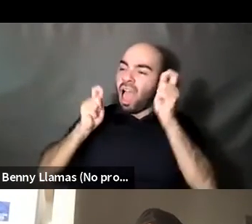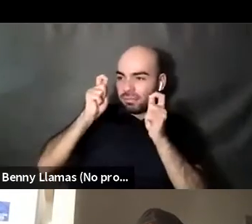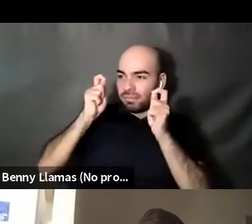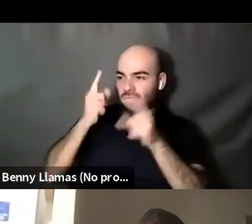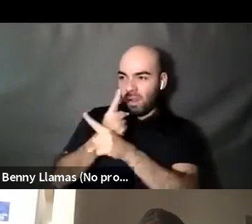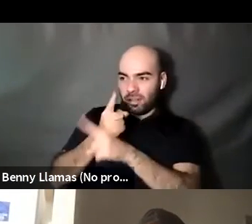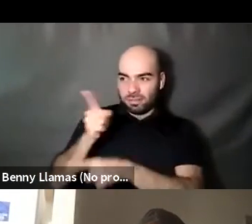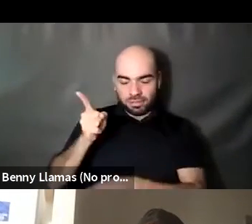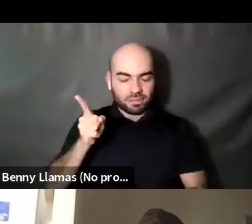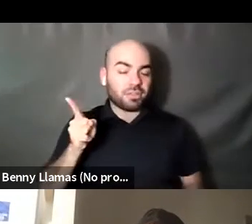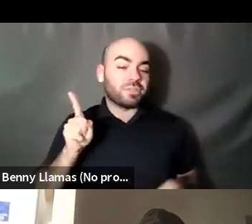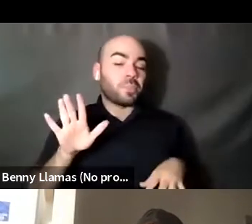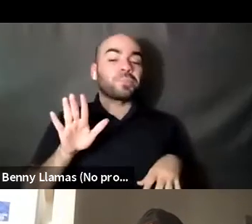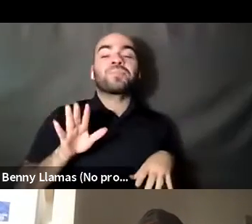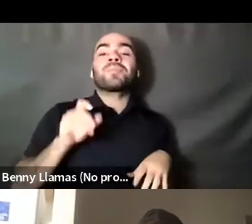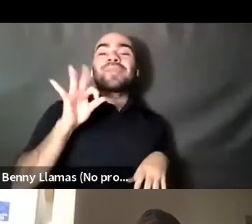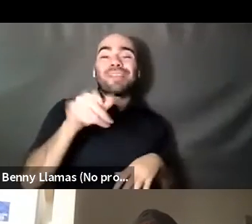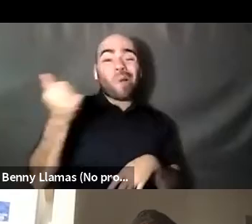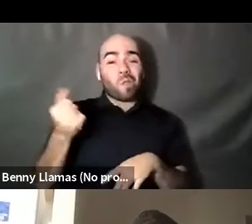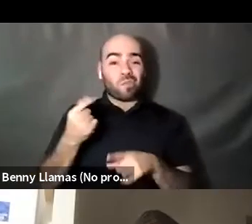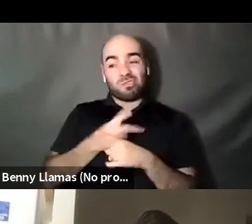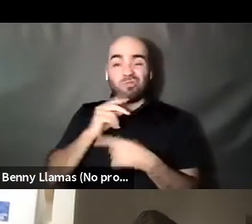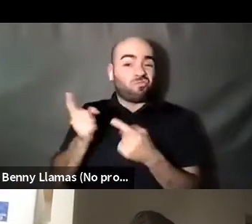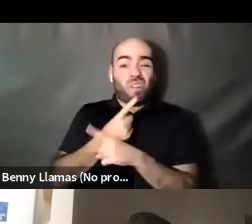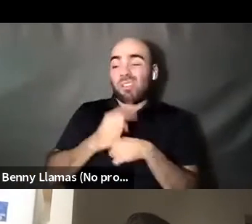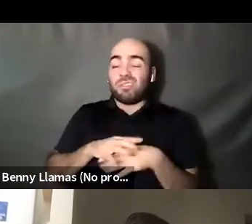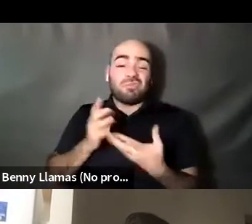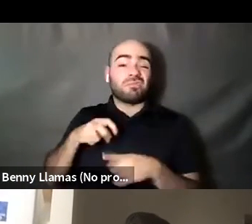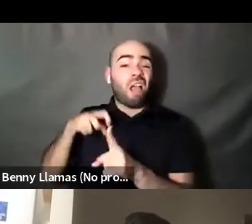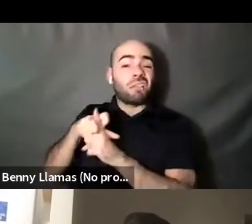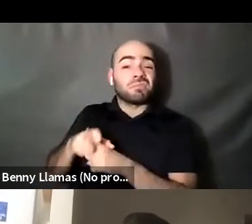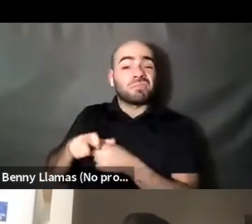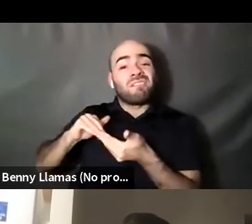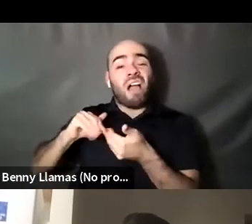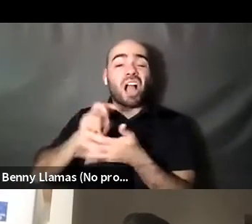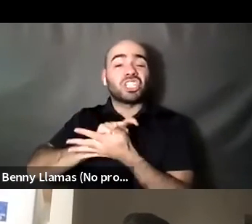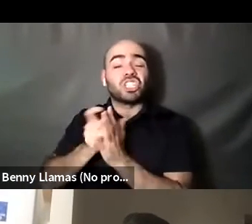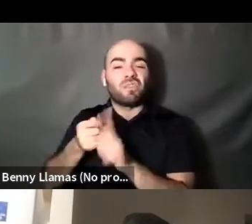Kenyon Farrow (he/him/his): You know, a jump off from one of the apps is probably, you know, some trash it is probably, you know, whatever.